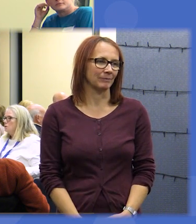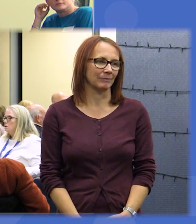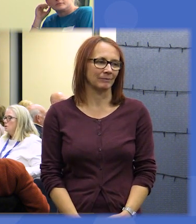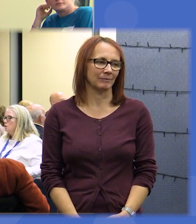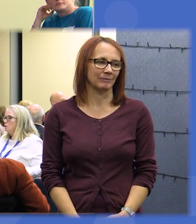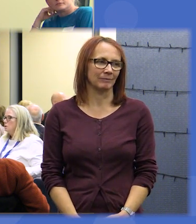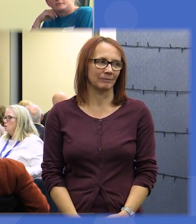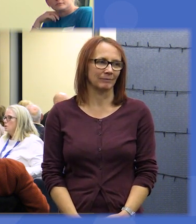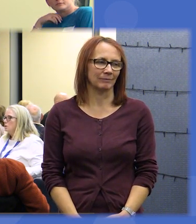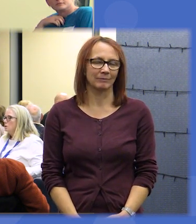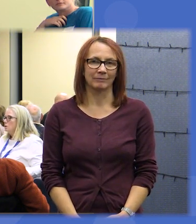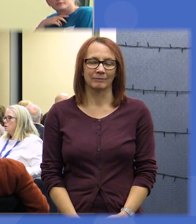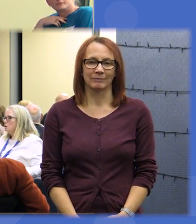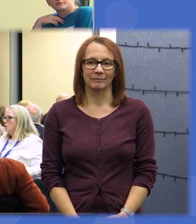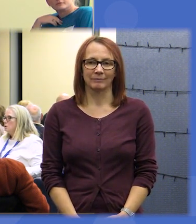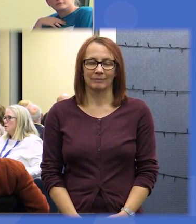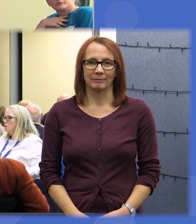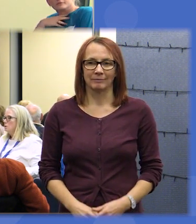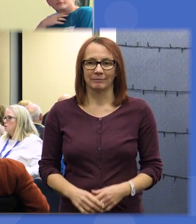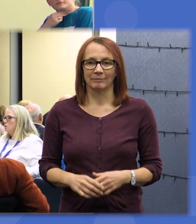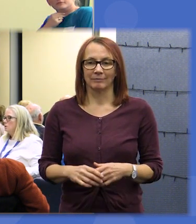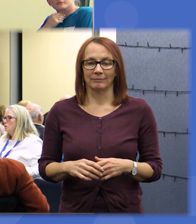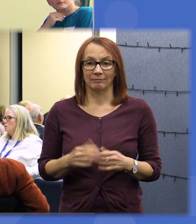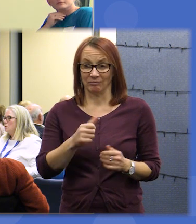all share that the room and Anthony again and sneak of